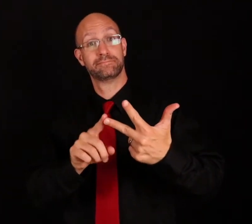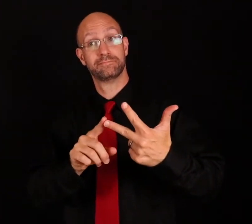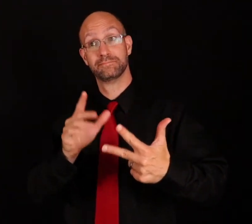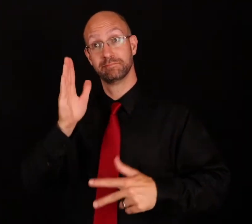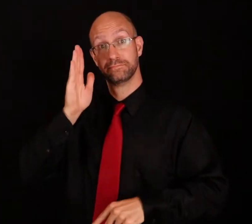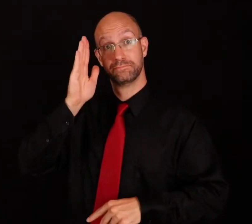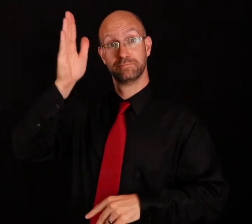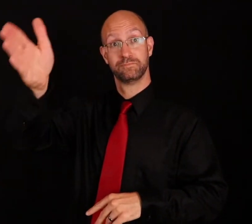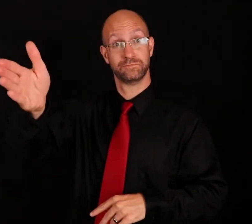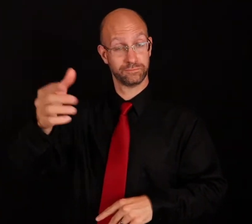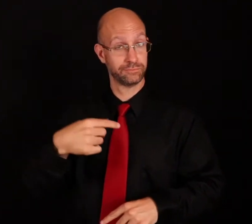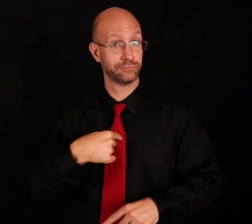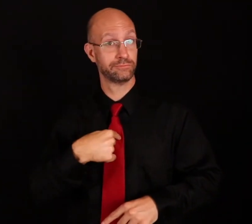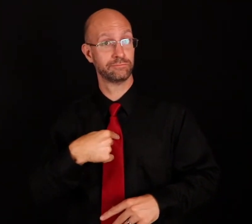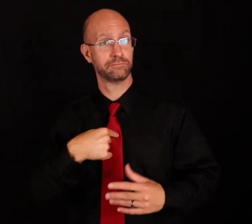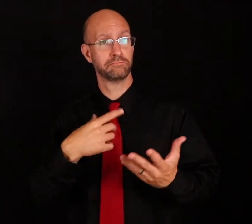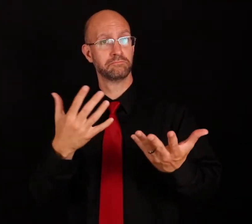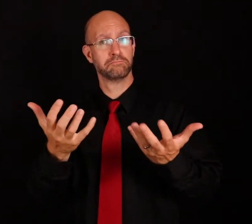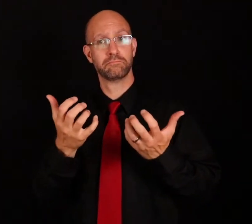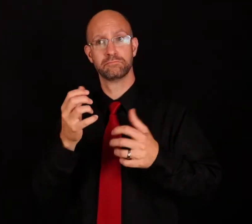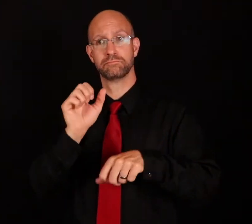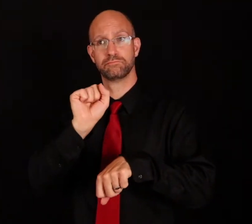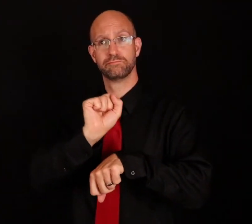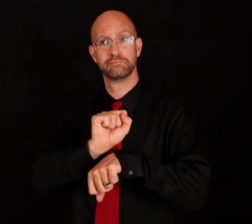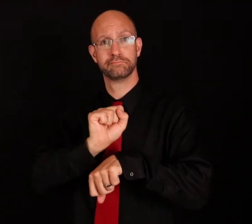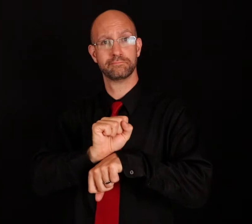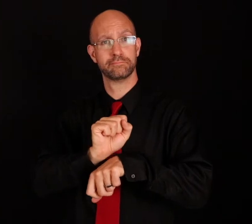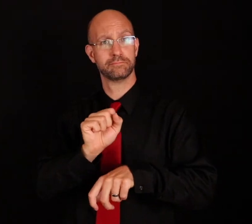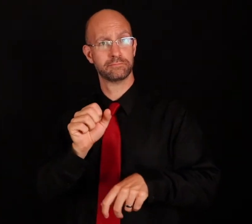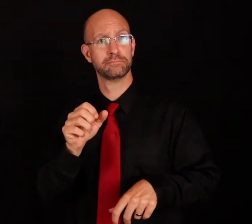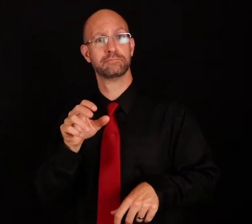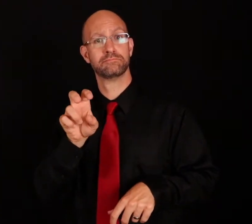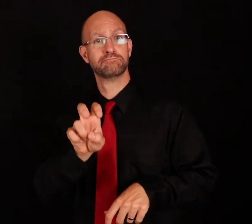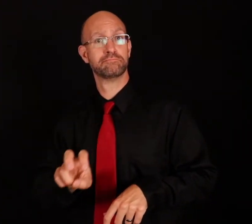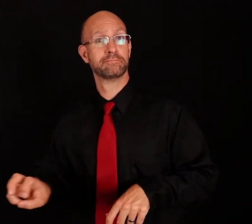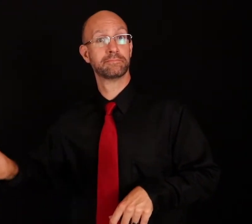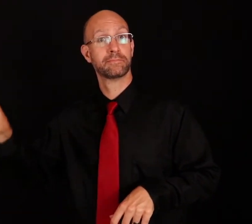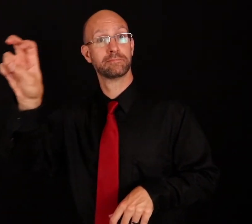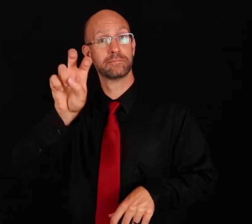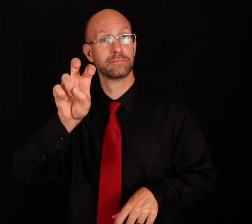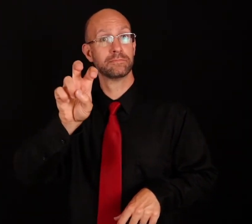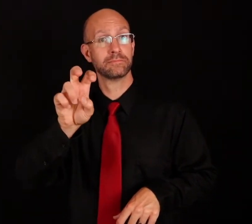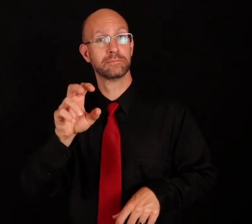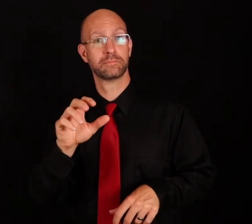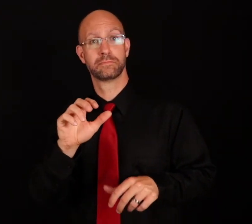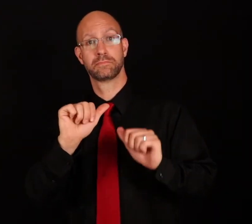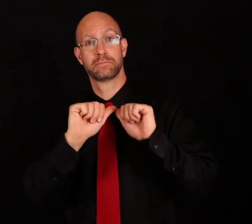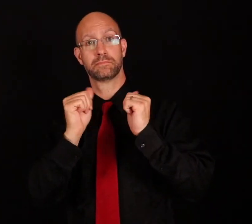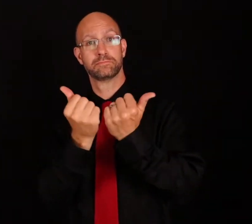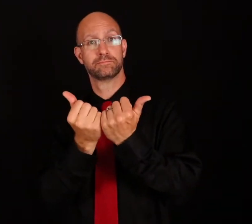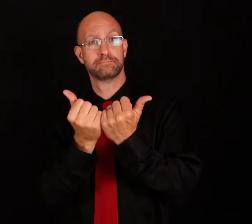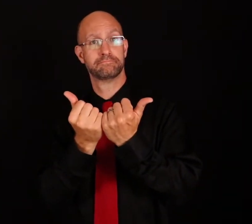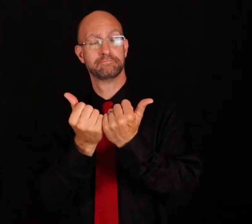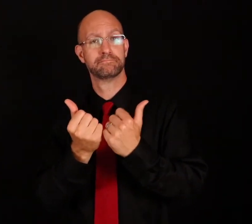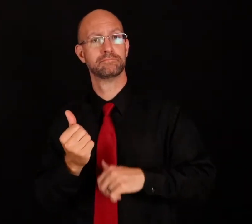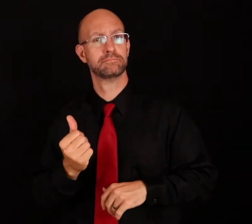3) FUTURE I WANT WORK TRAVEL AGENCY.